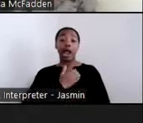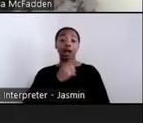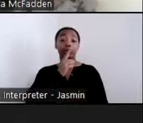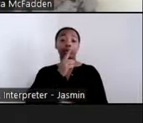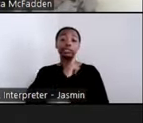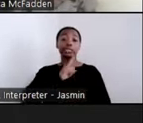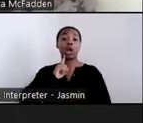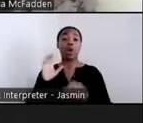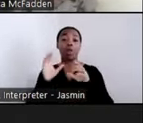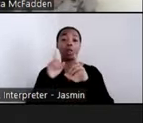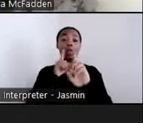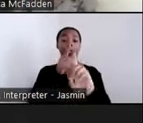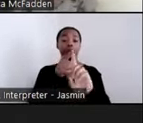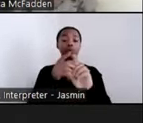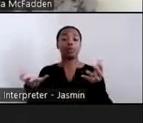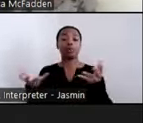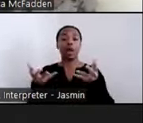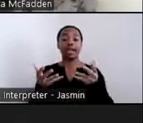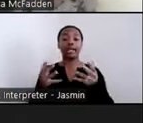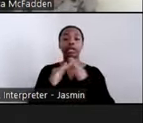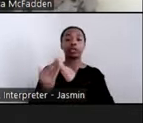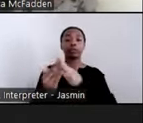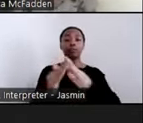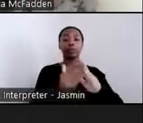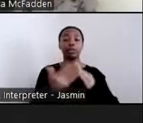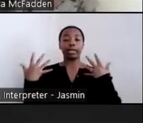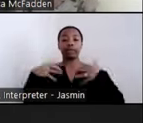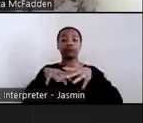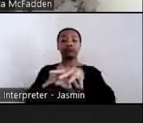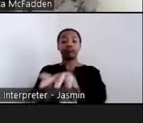We are going to feature partnerships and strategies that have been developed